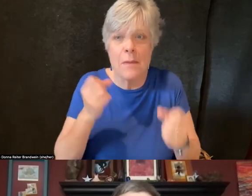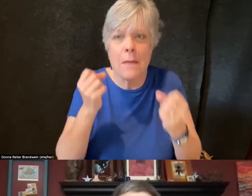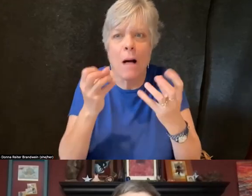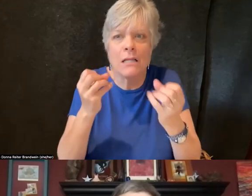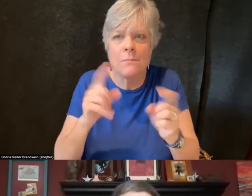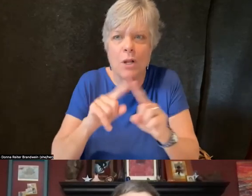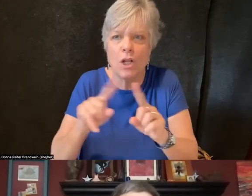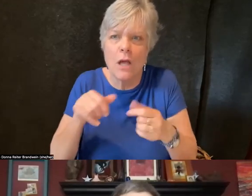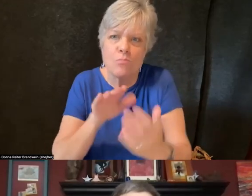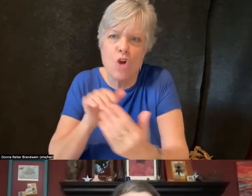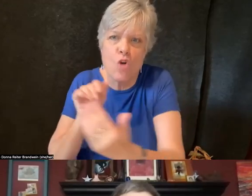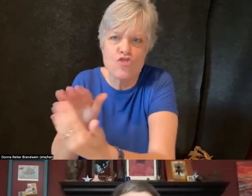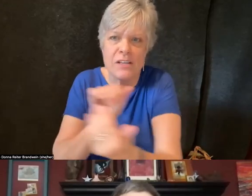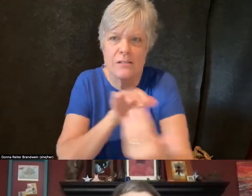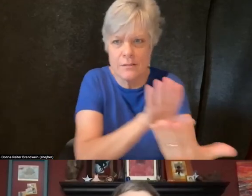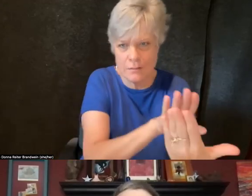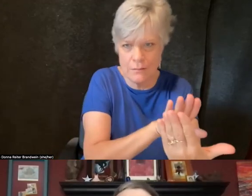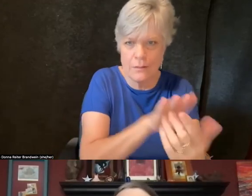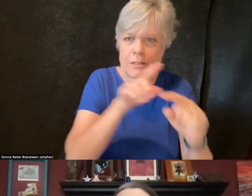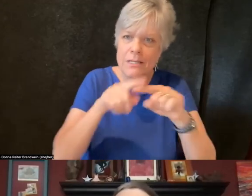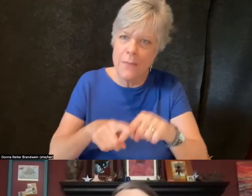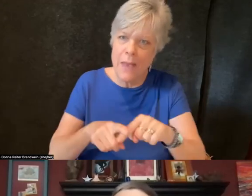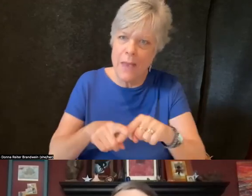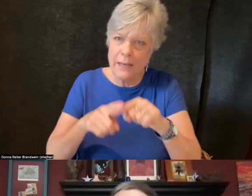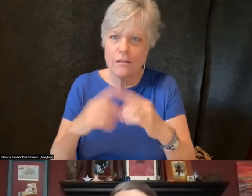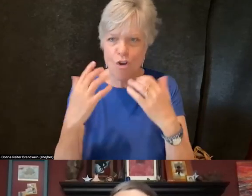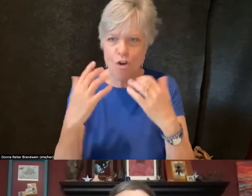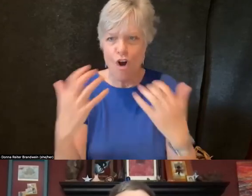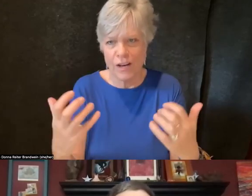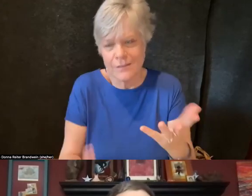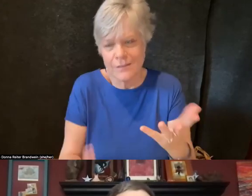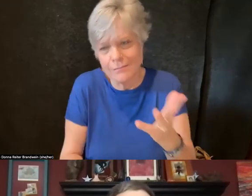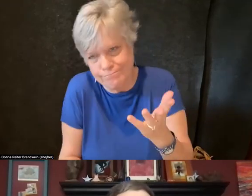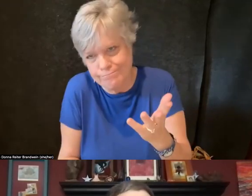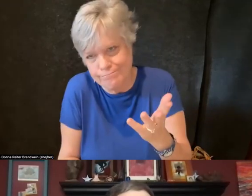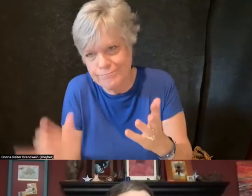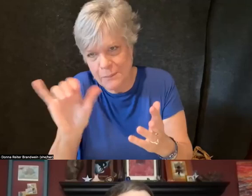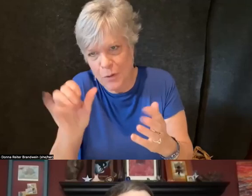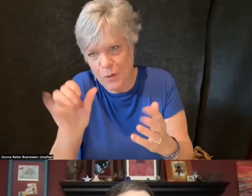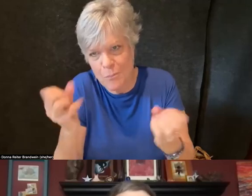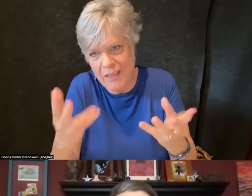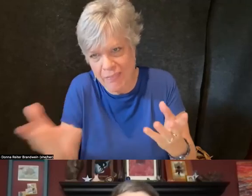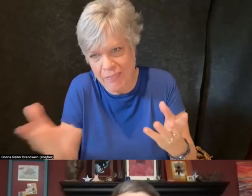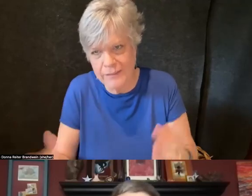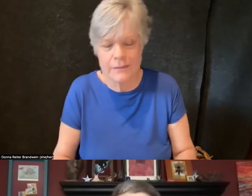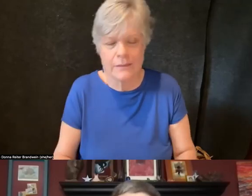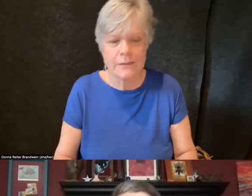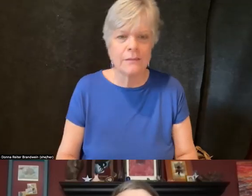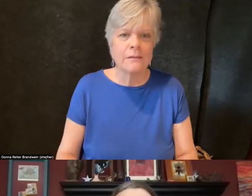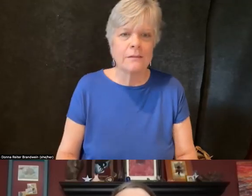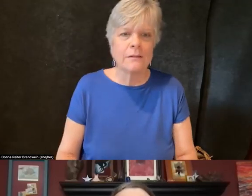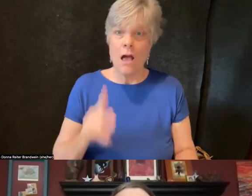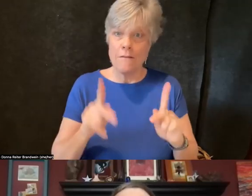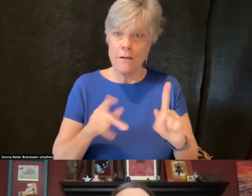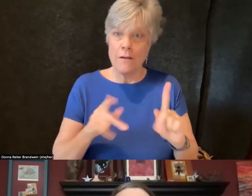Like most things, folks who really are more in the administrative side